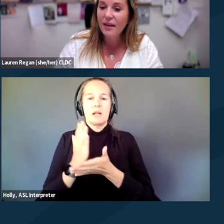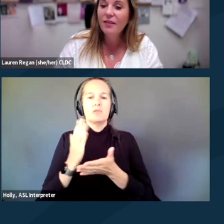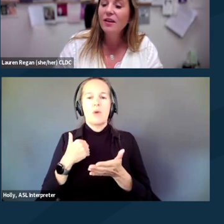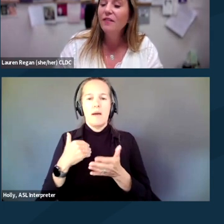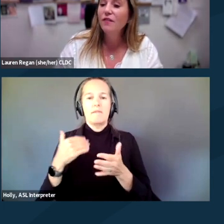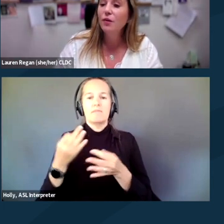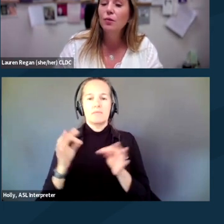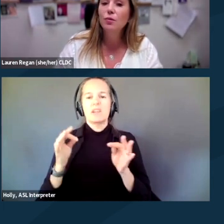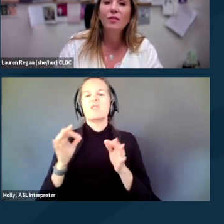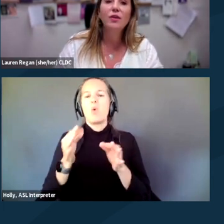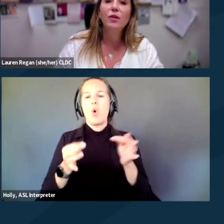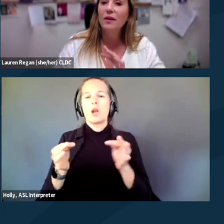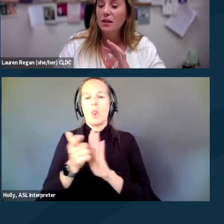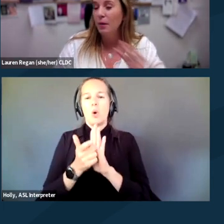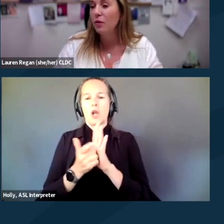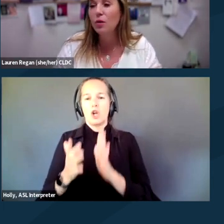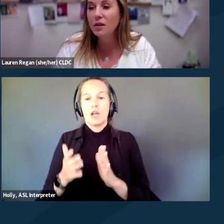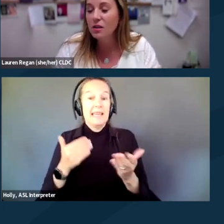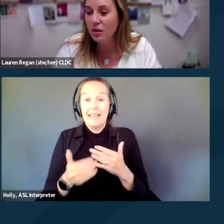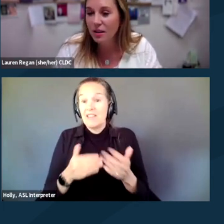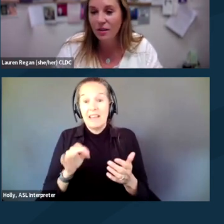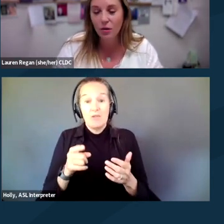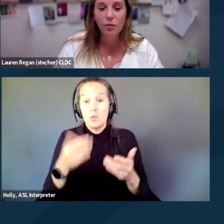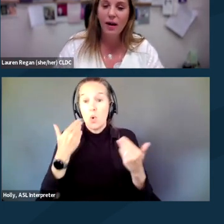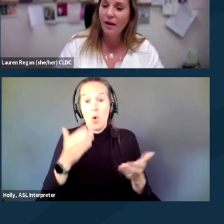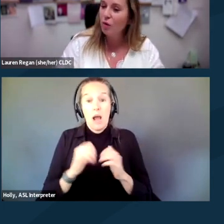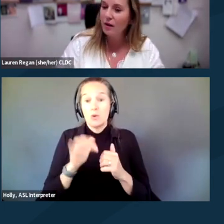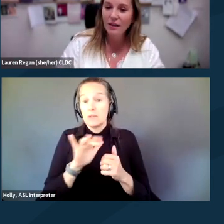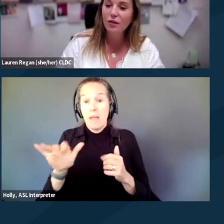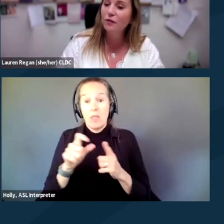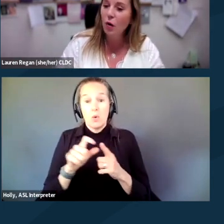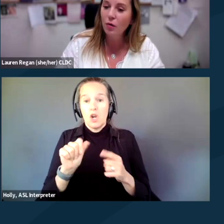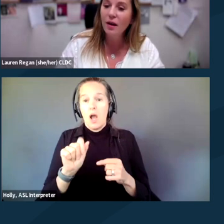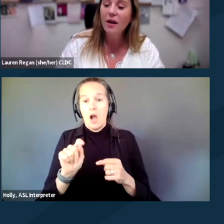Even if you don't even know how to spell the word attorney, you don't have one in your phone,